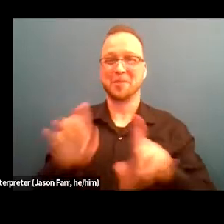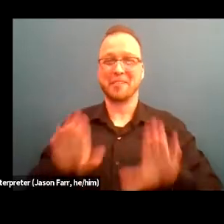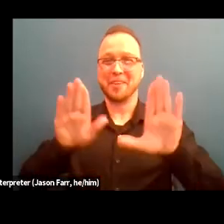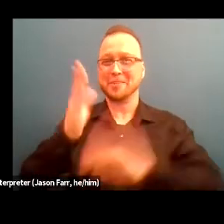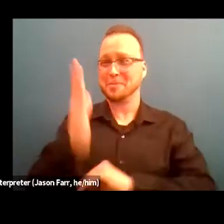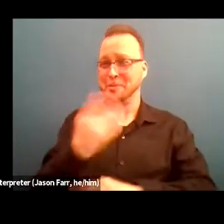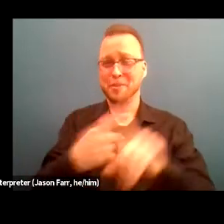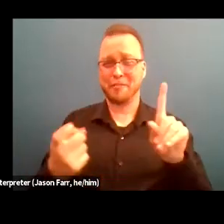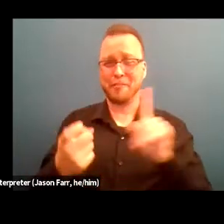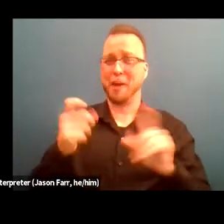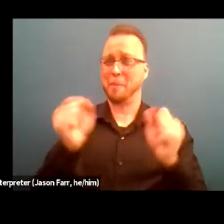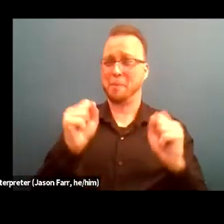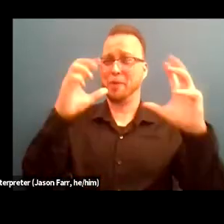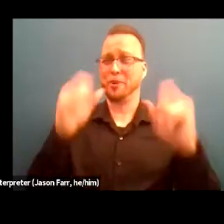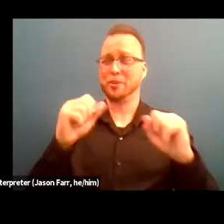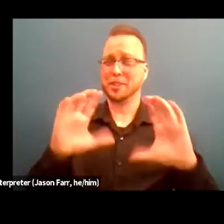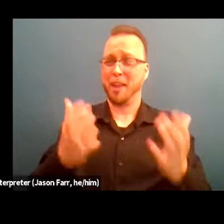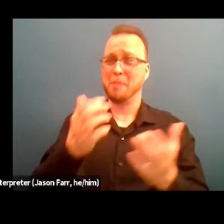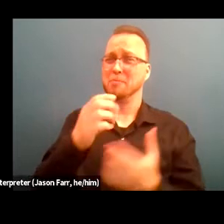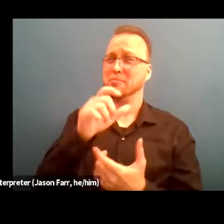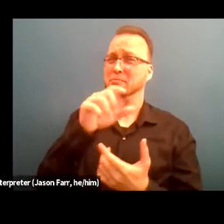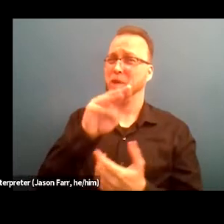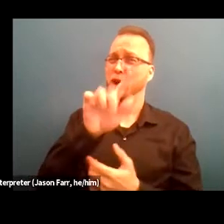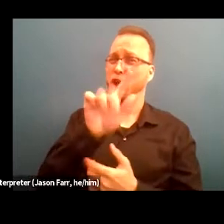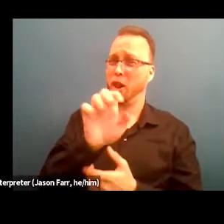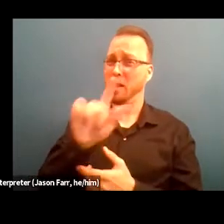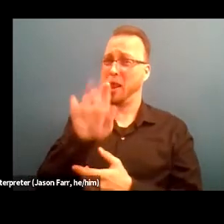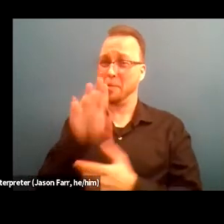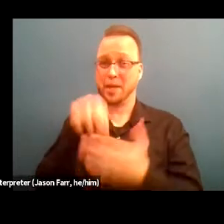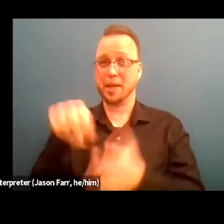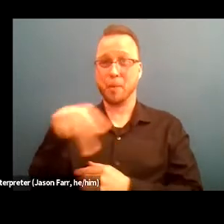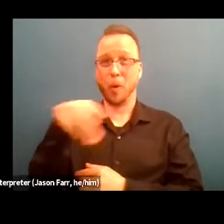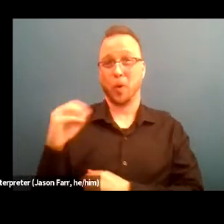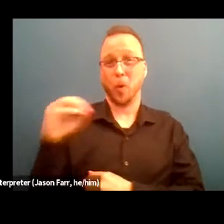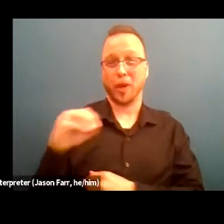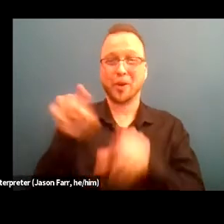from Miracles Club in Portland, Oregon, and the St. Joseph's Center in Los Angeles, California.